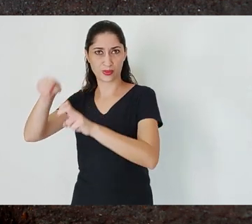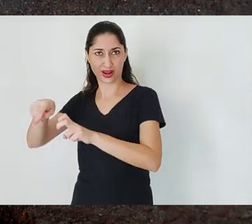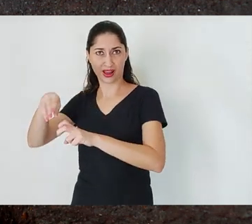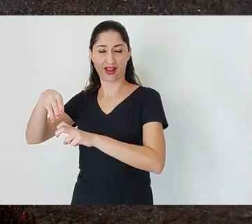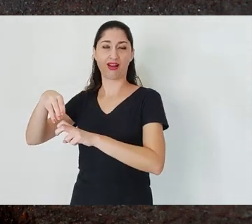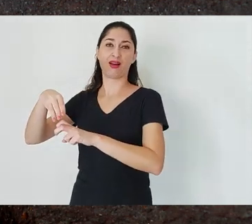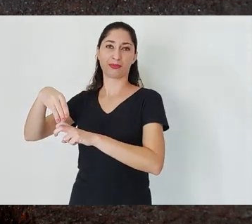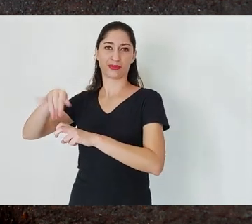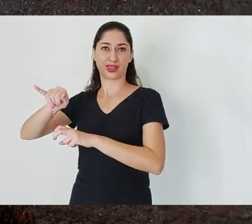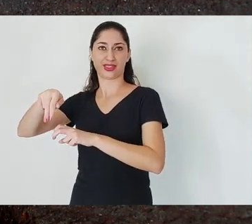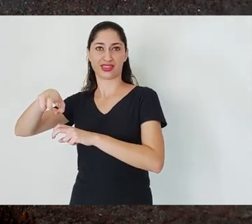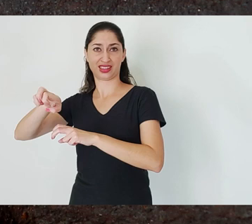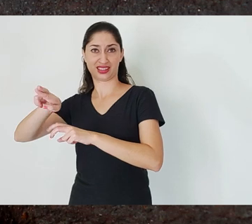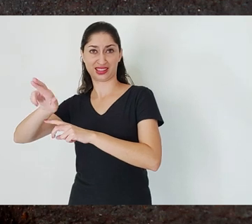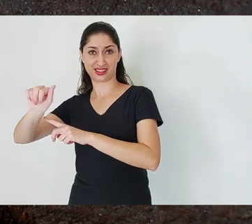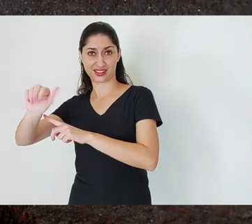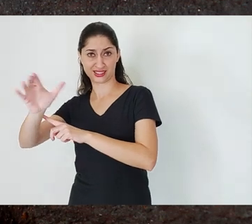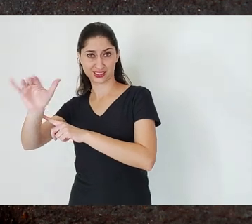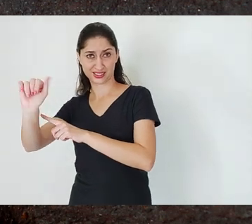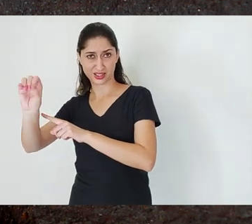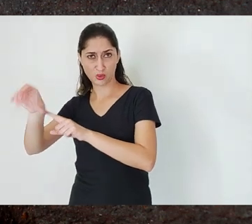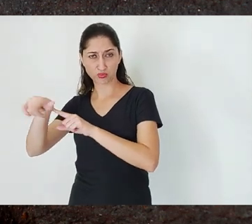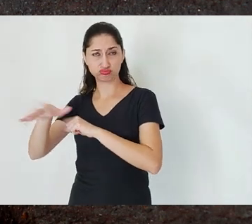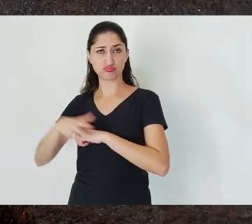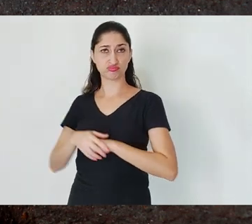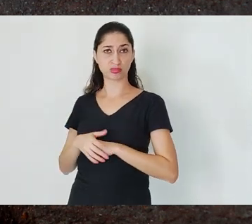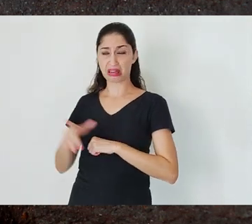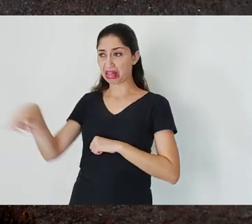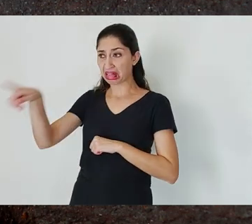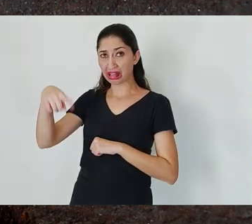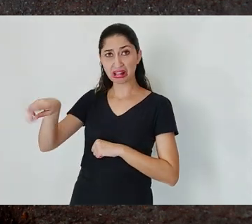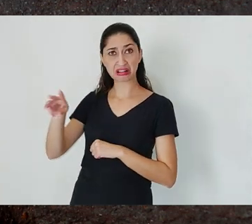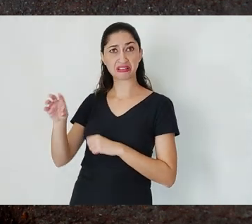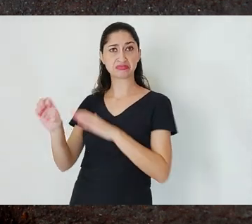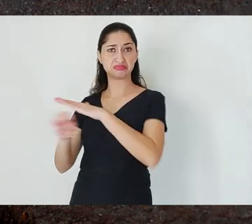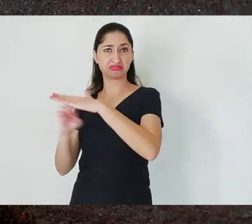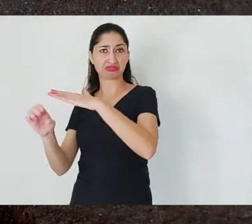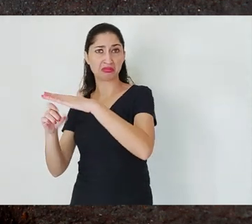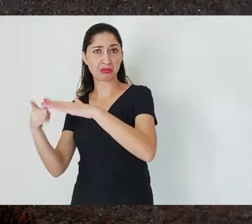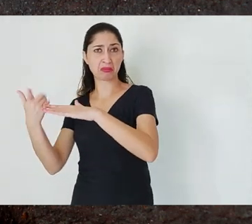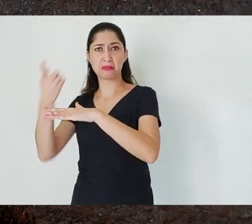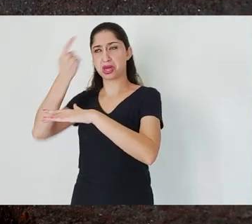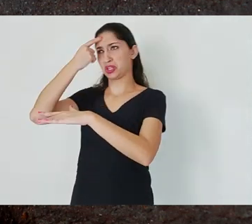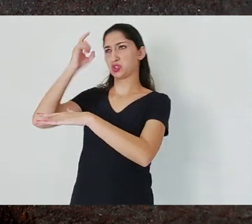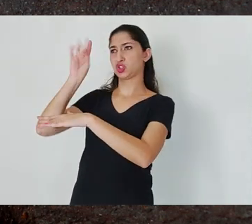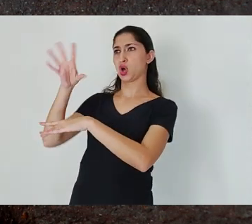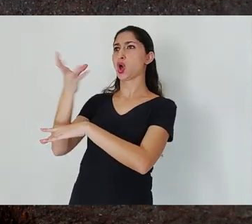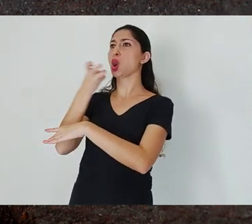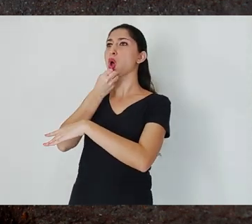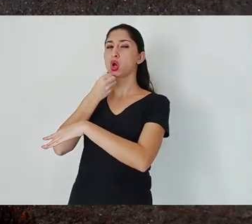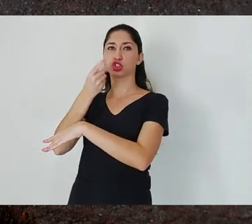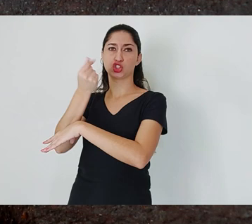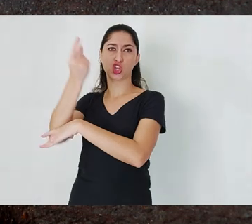companies that operate basically with the goal of maximizing shareholders profit and that do not